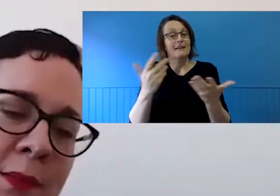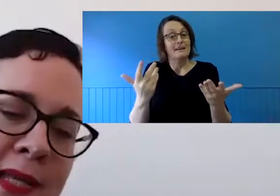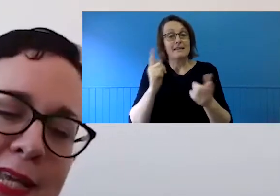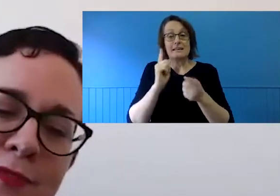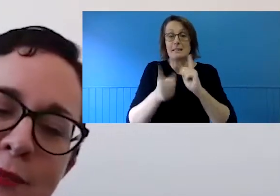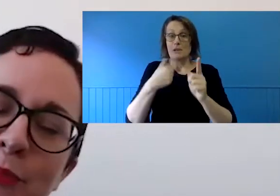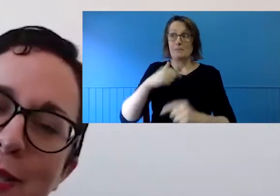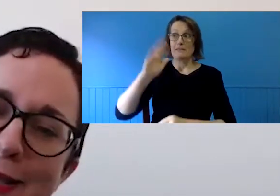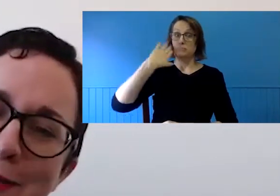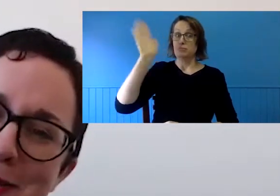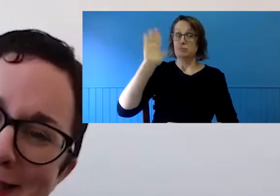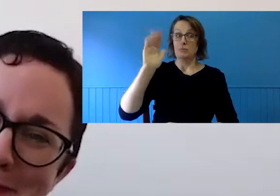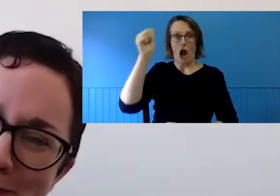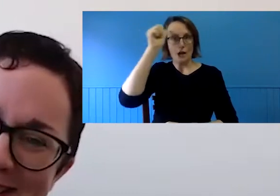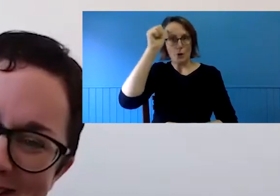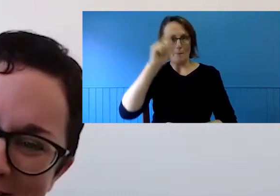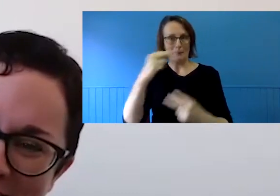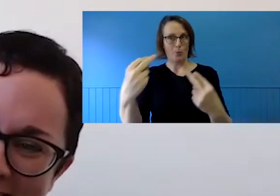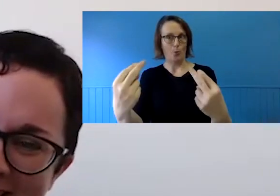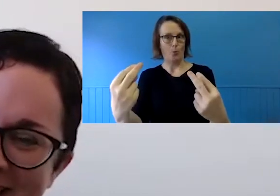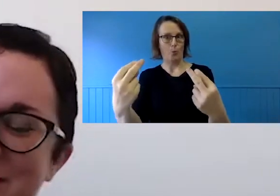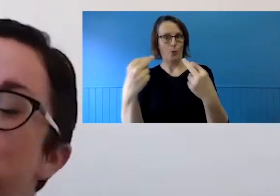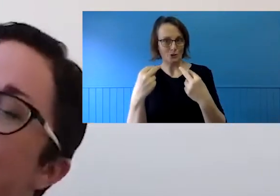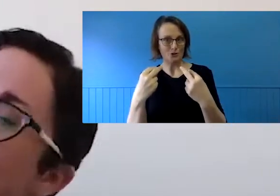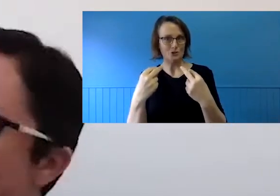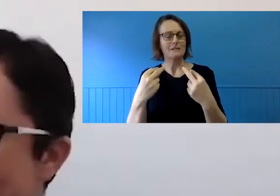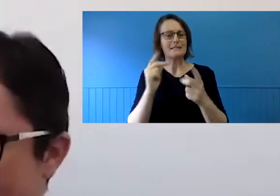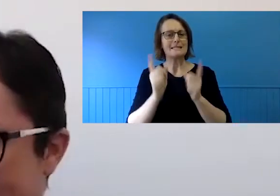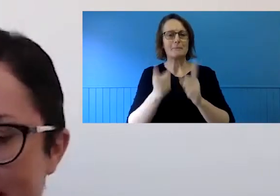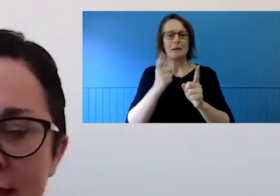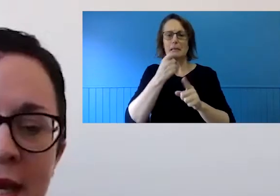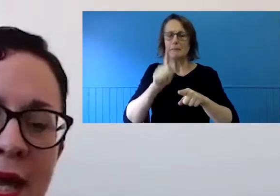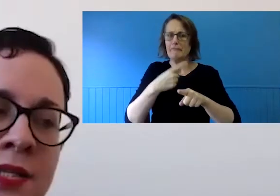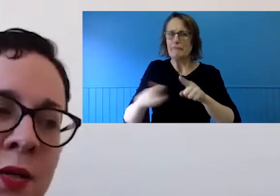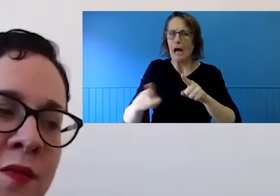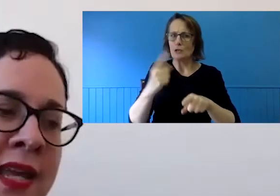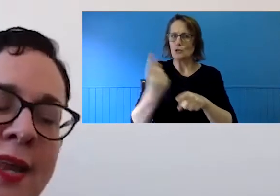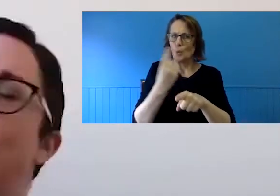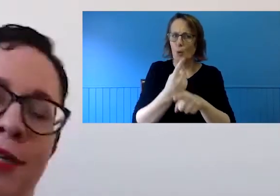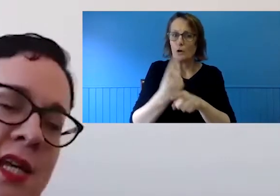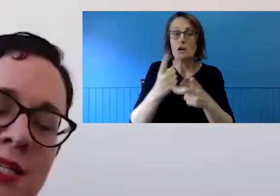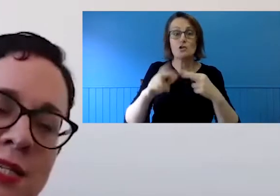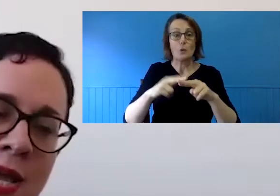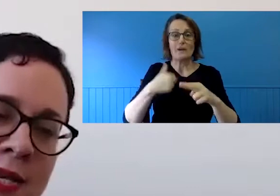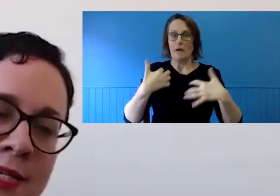public, even one that is online, I do get very excited and sometimes my